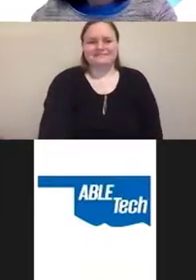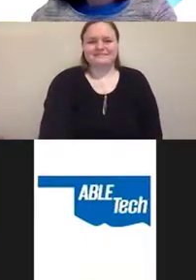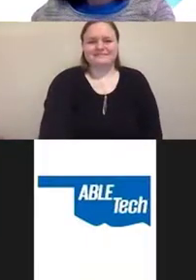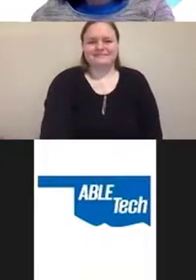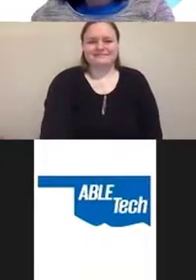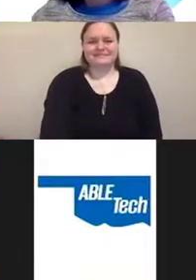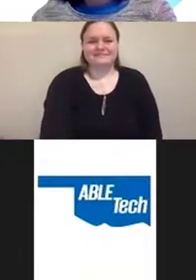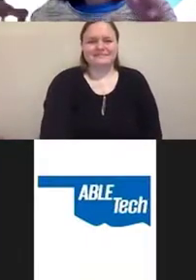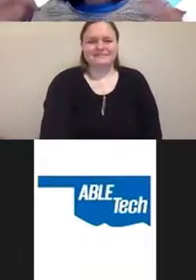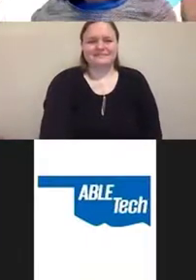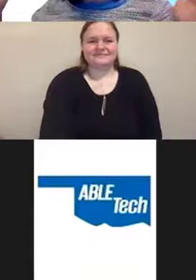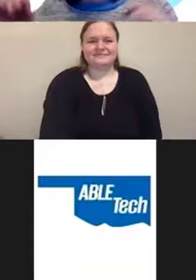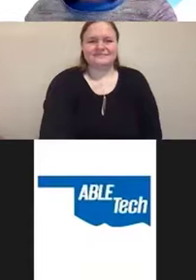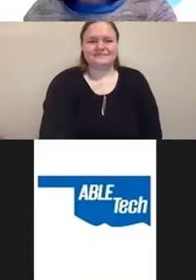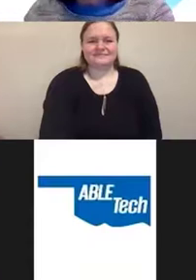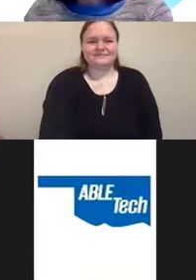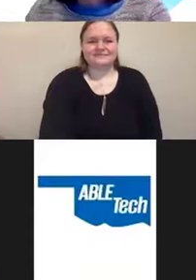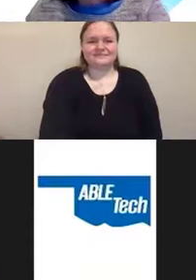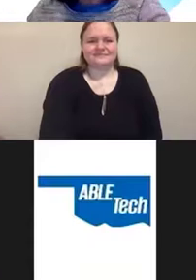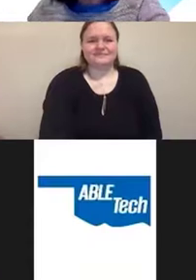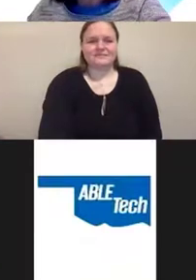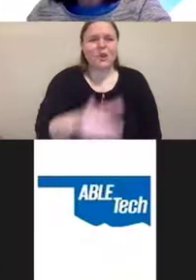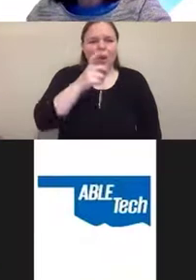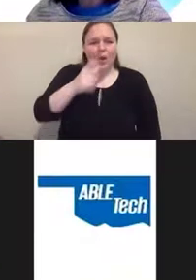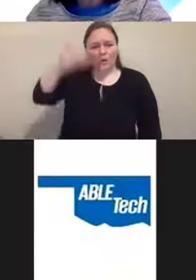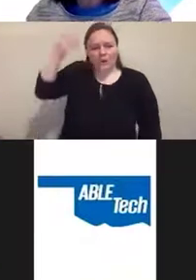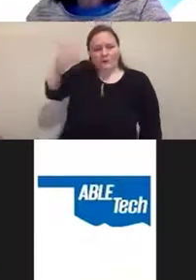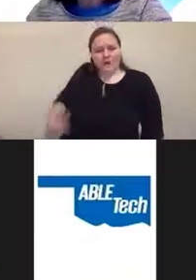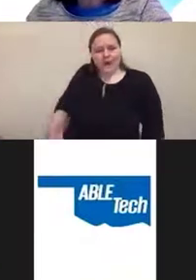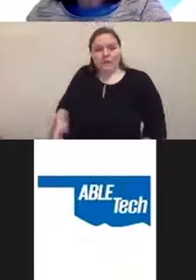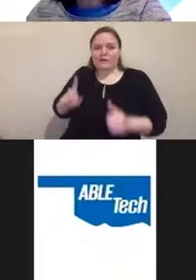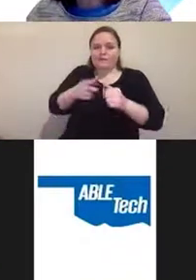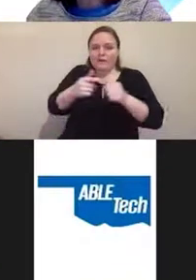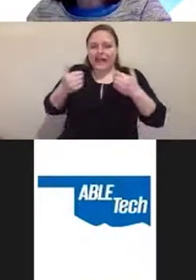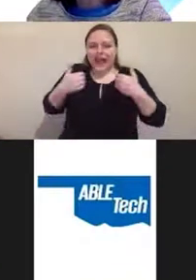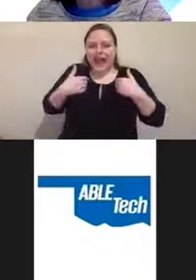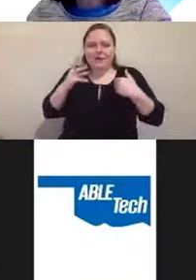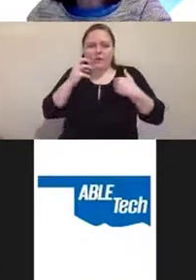OK, so who am I? Well, first of all, I've got this weird multidisciplinary background.